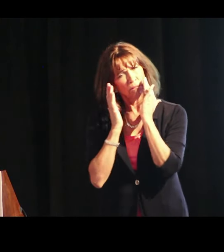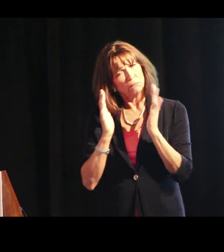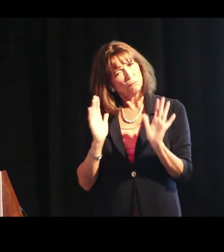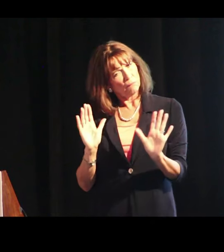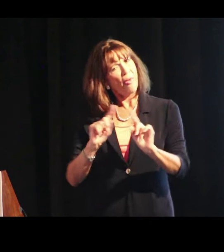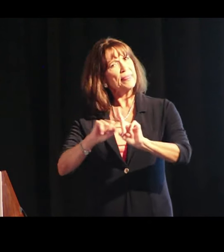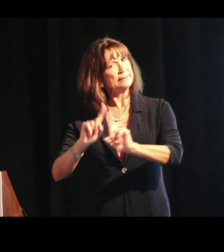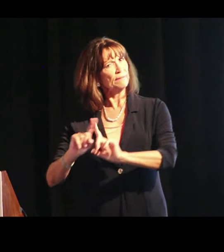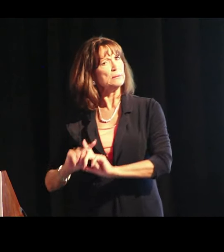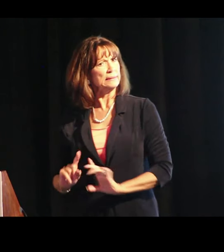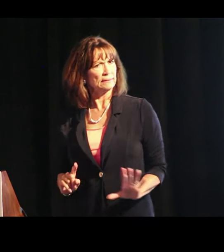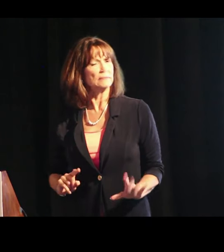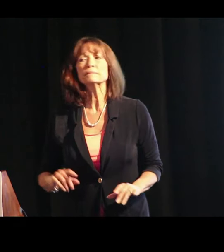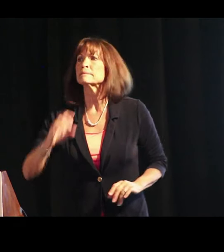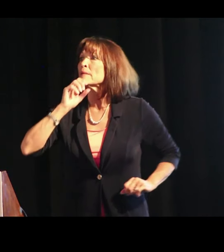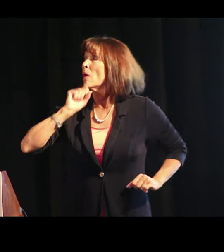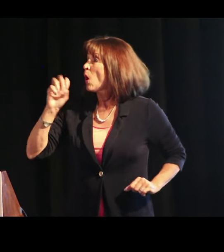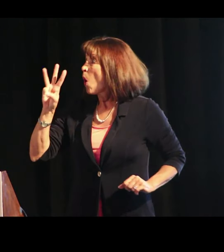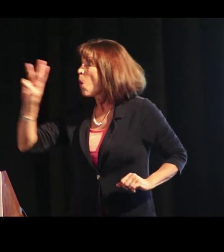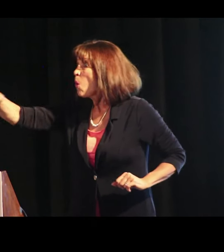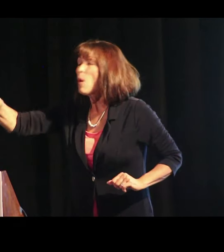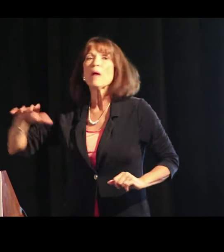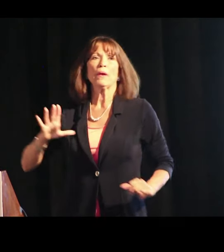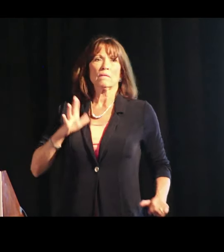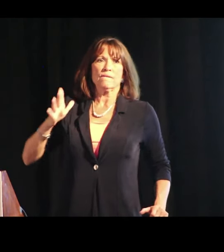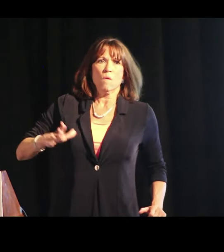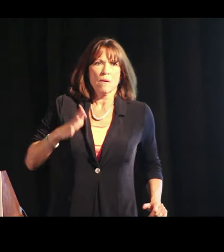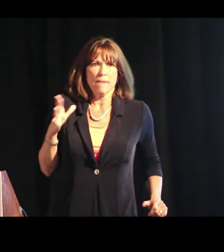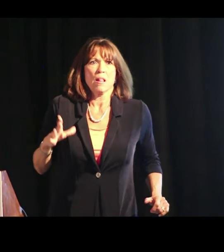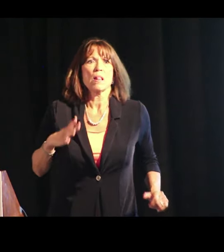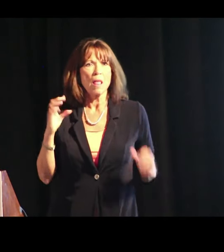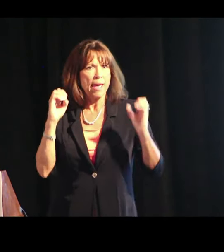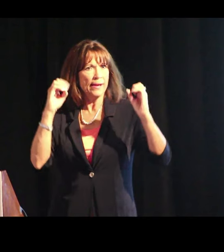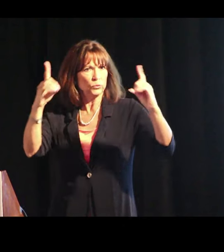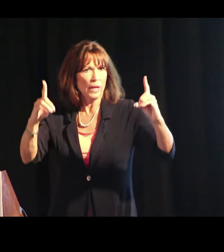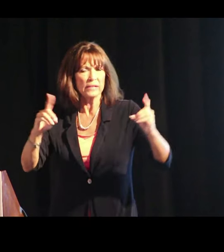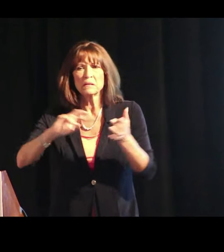to be aware of the difference. Over here there's formal education,